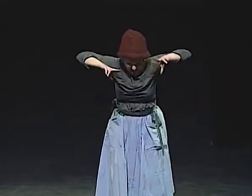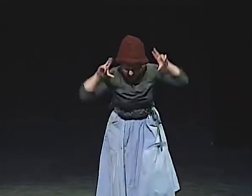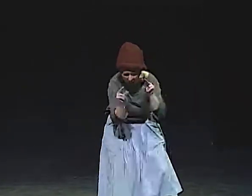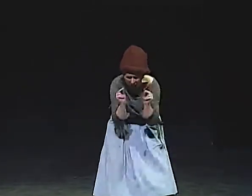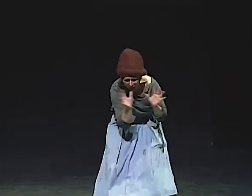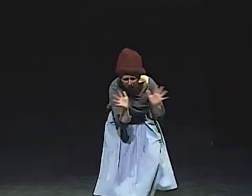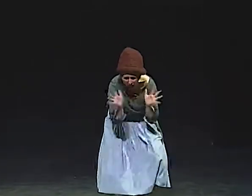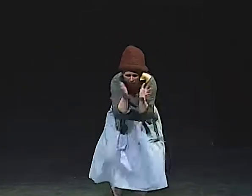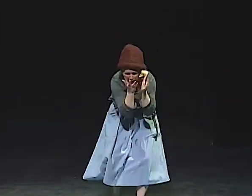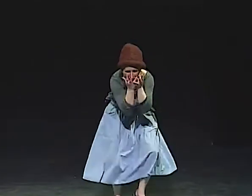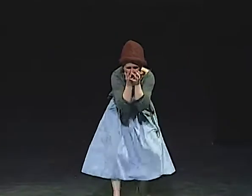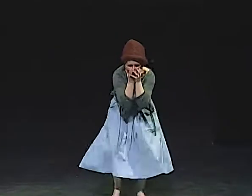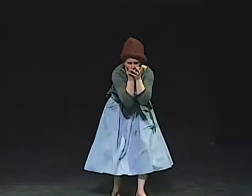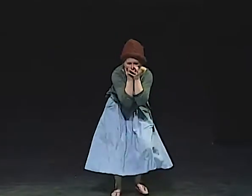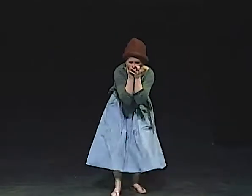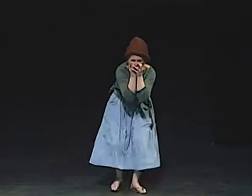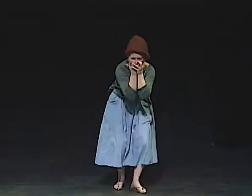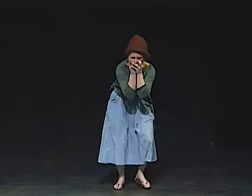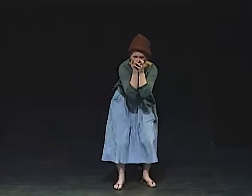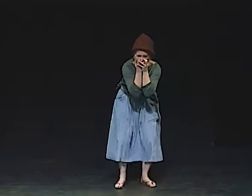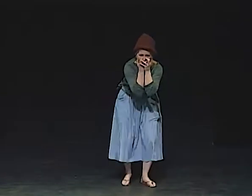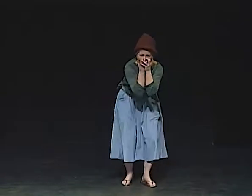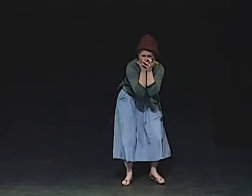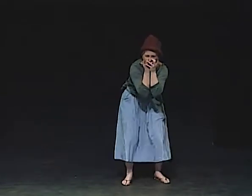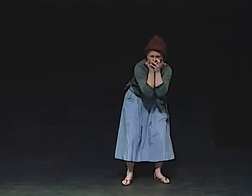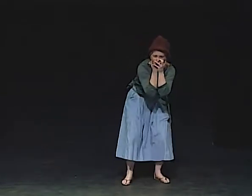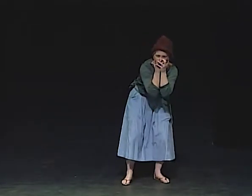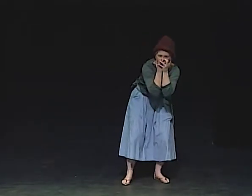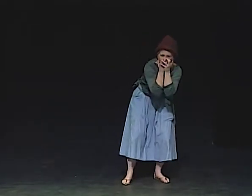NO! NO! NO.